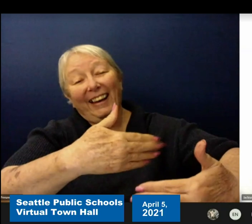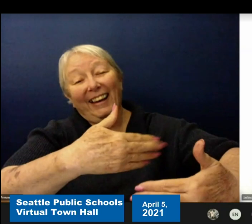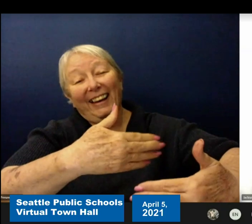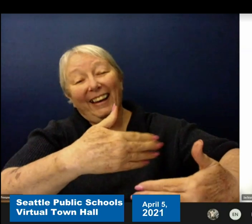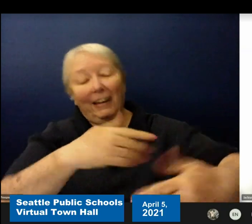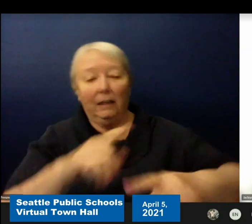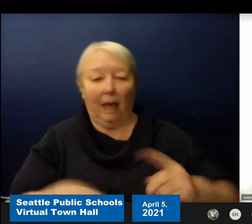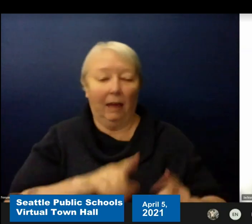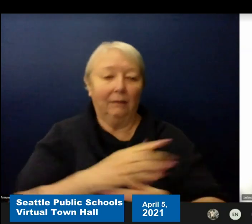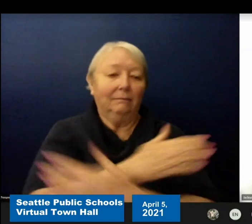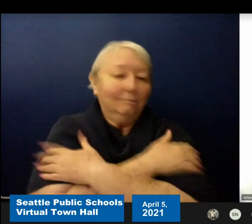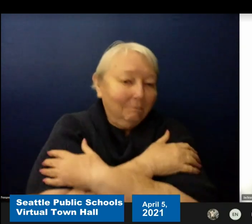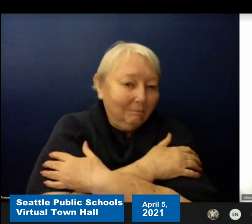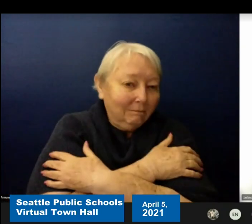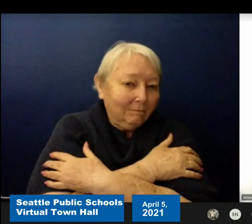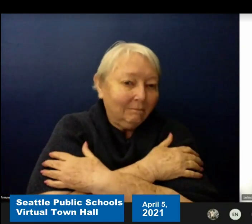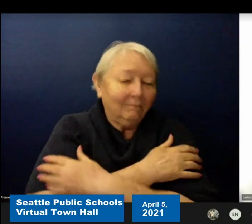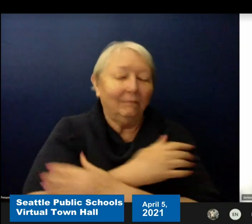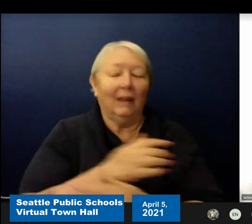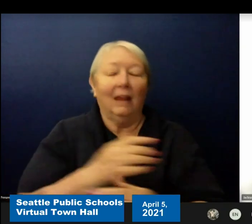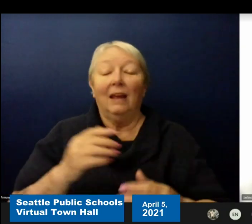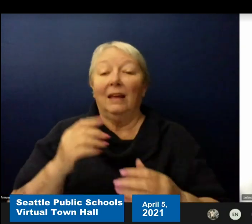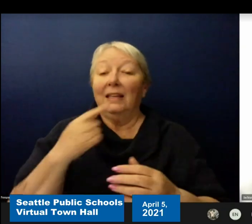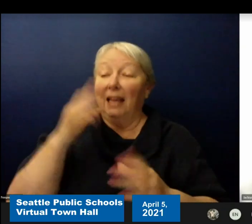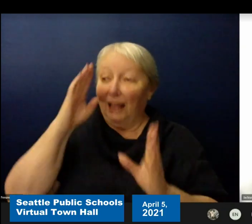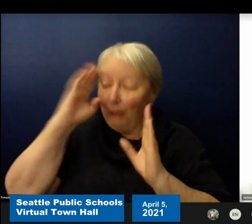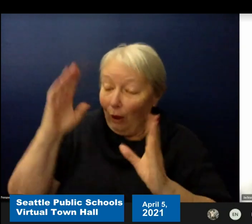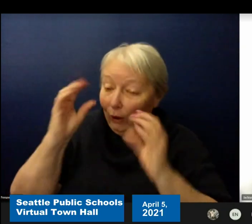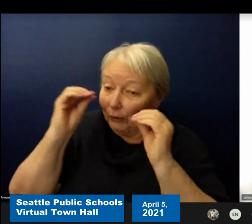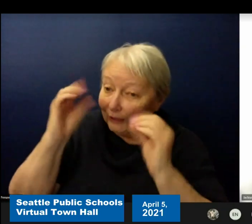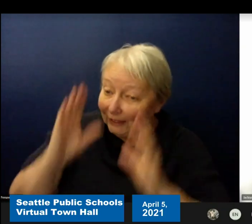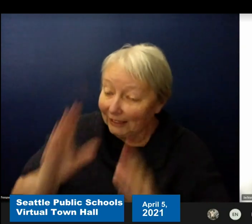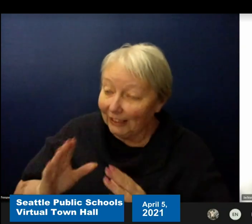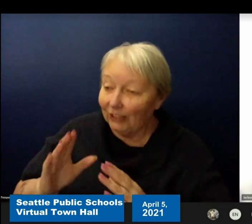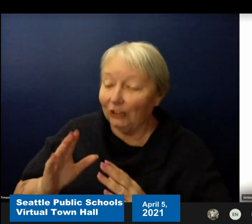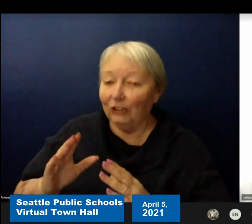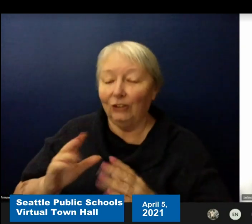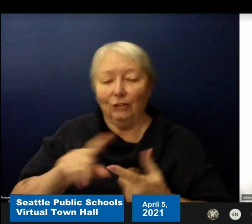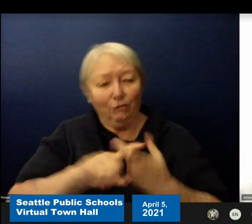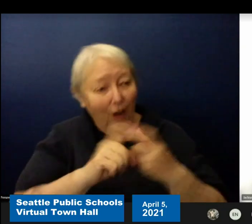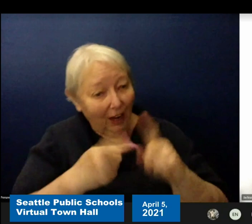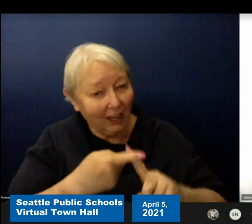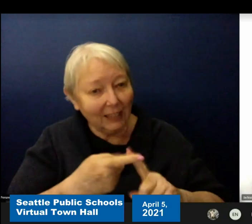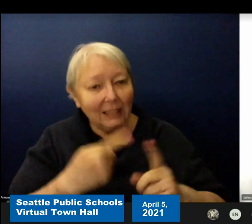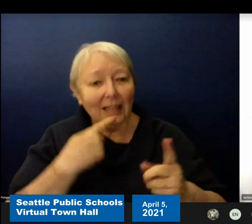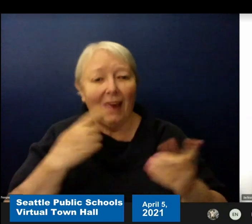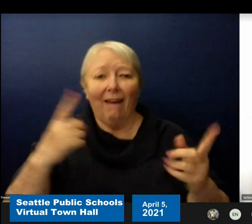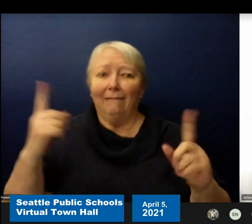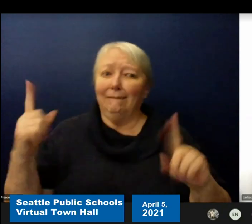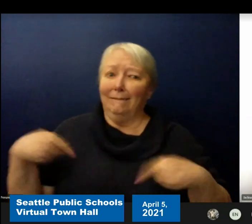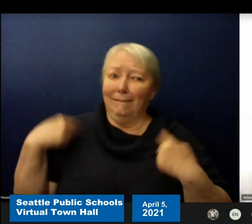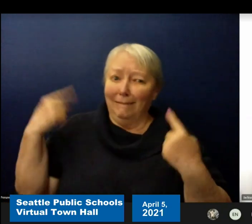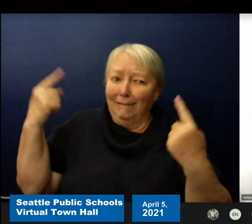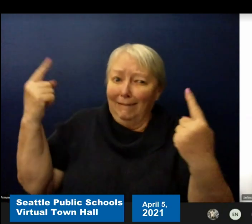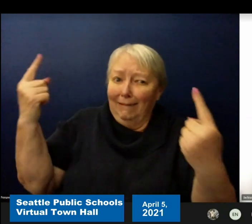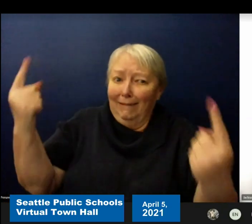It's been a while.’ These are small things that we're excited to connect with our students in-person and our families in-person.